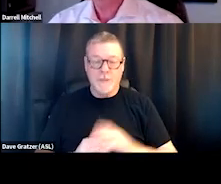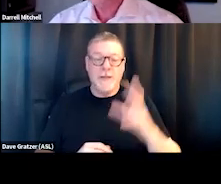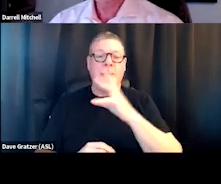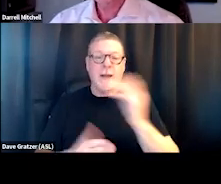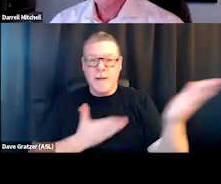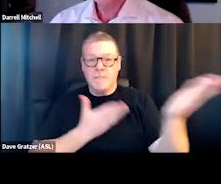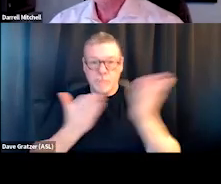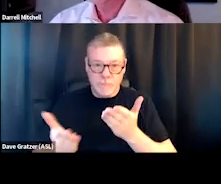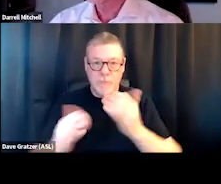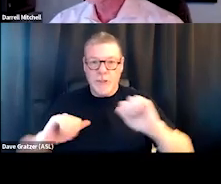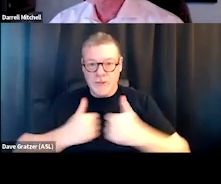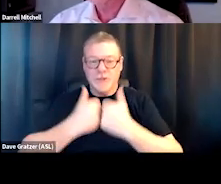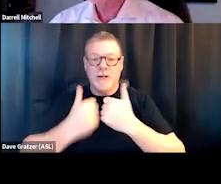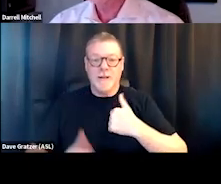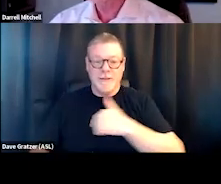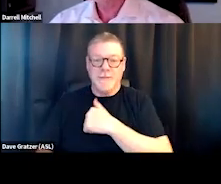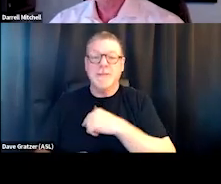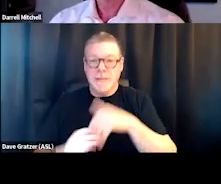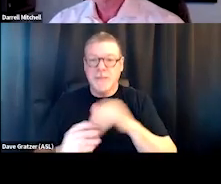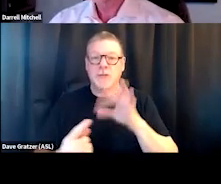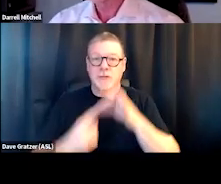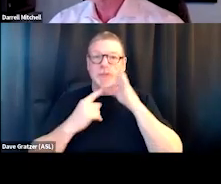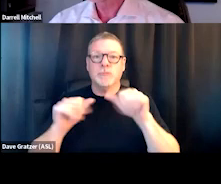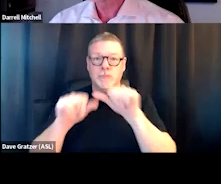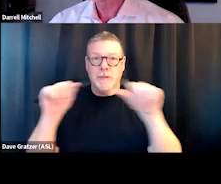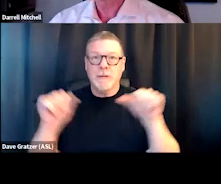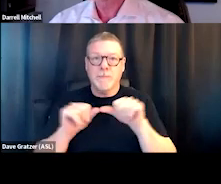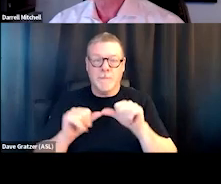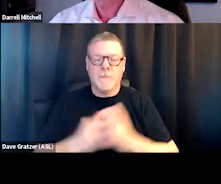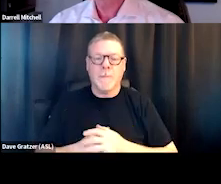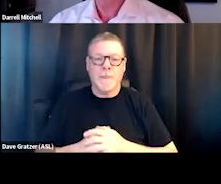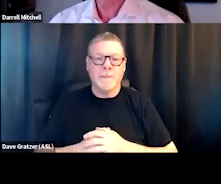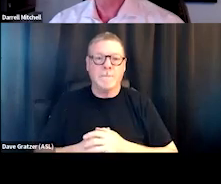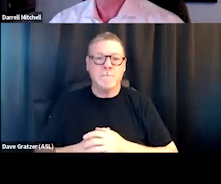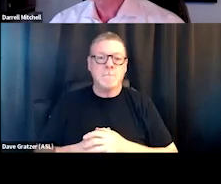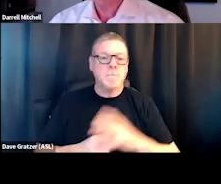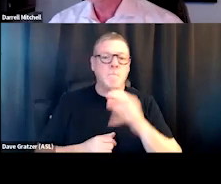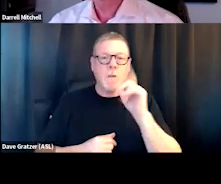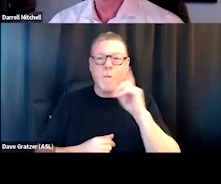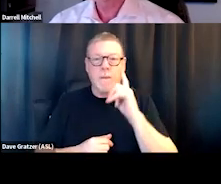and challenges us in certain areas. And so, you know, I don't think unless you measure things,